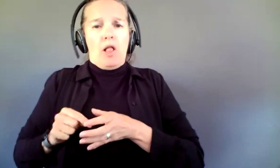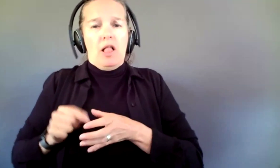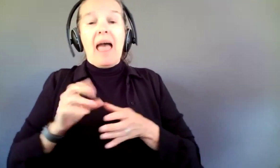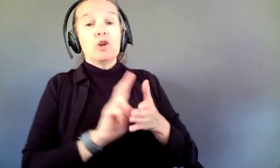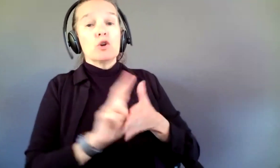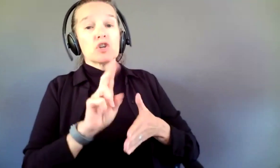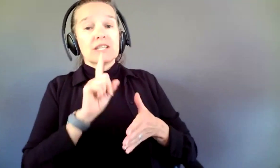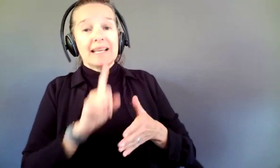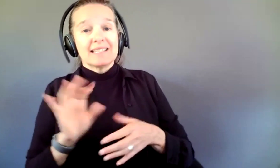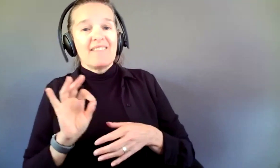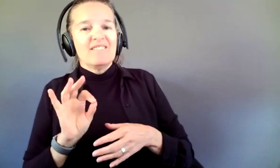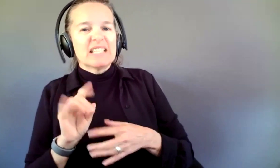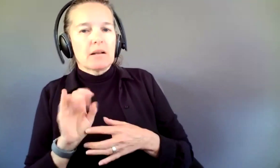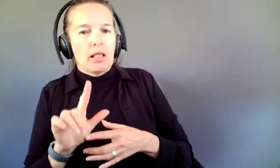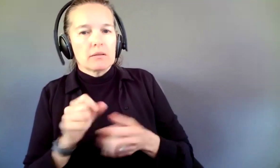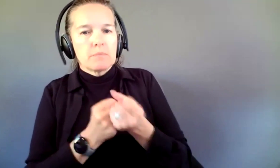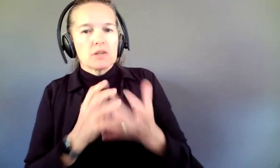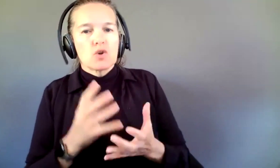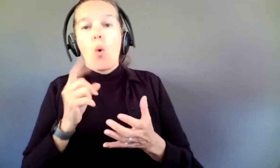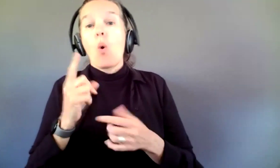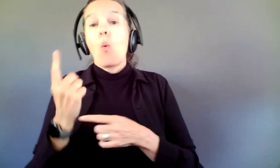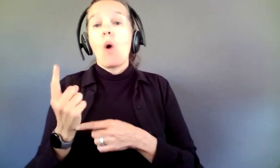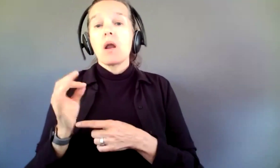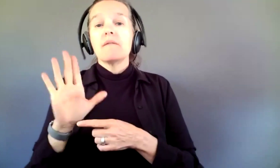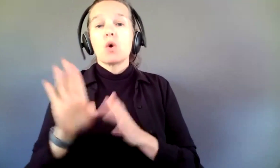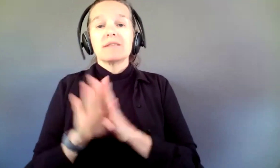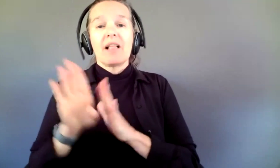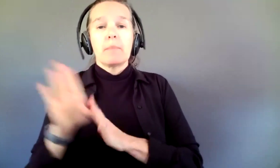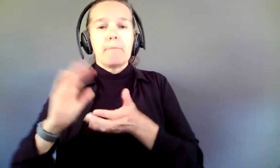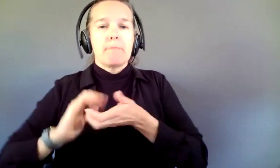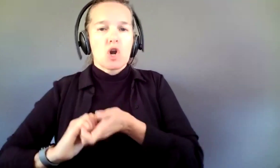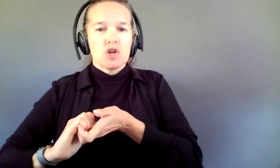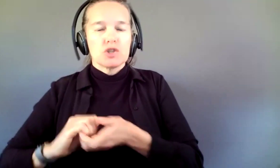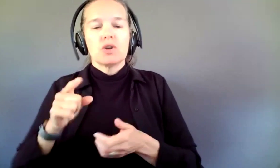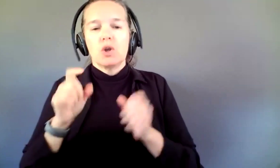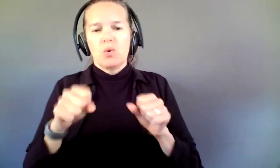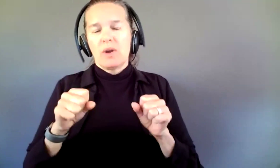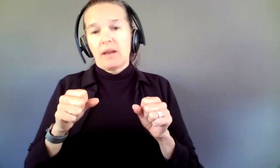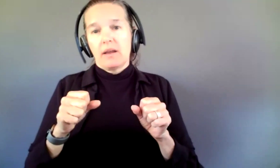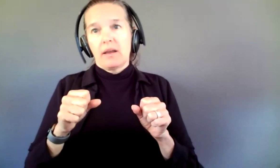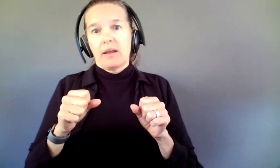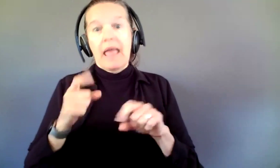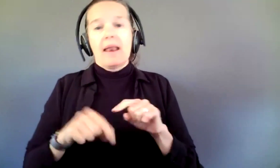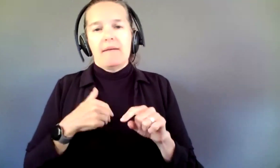fiscal sponsor or as one of your development partners. You can have multiple. I don't think